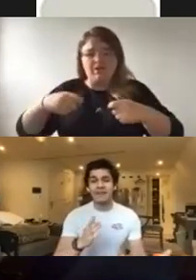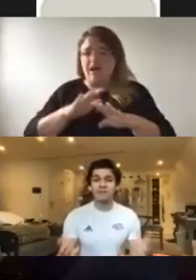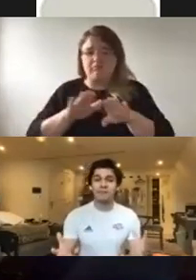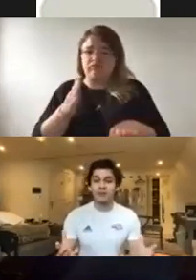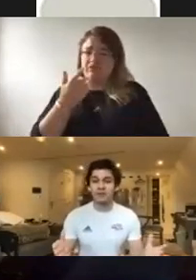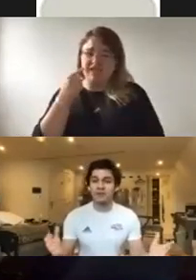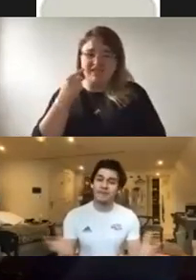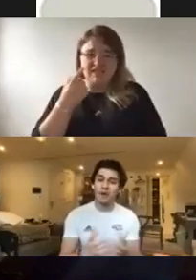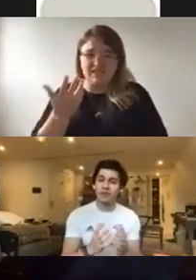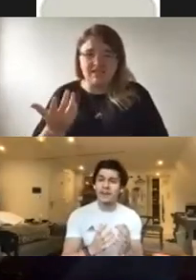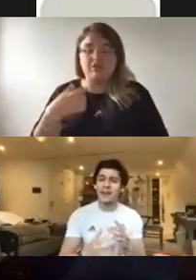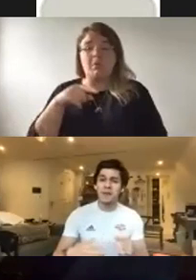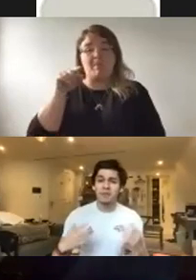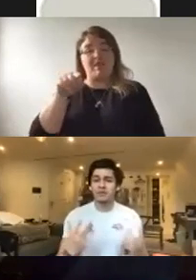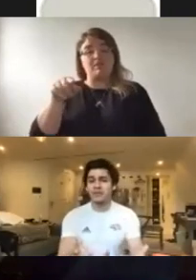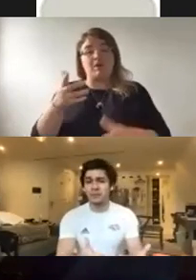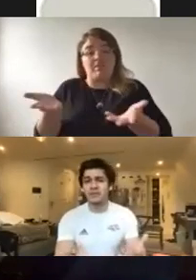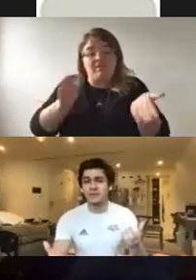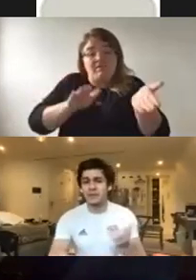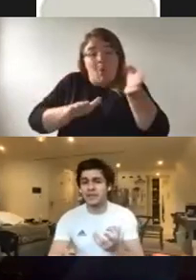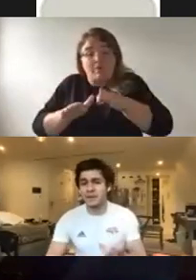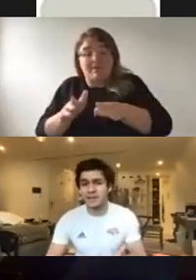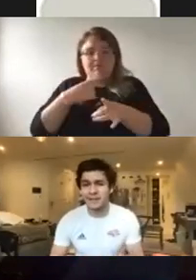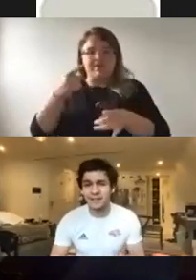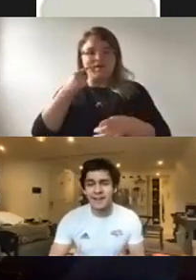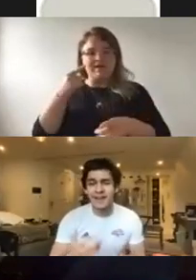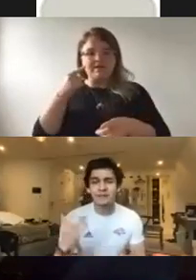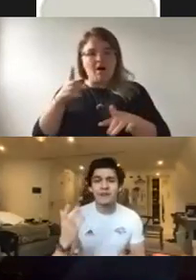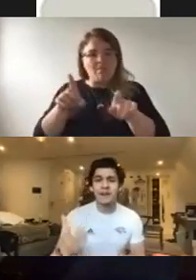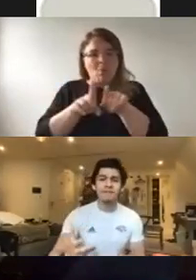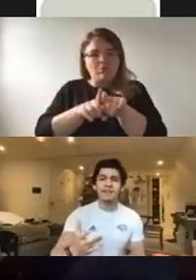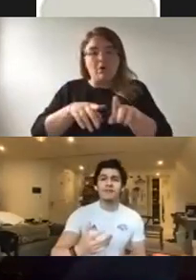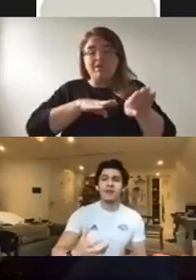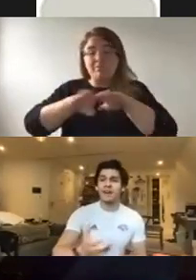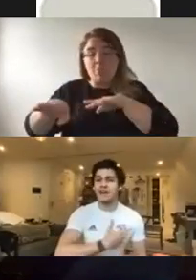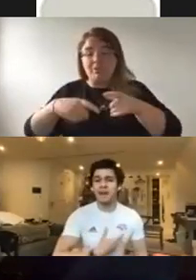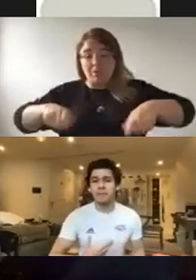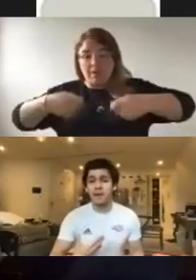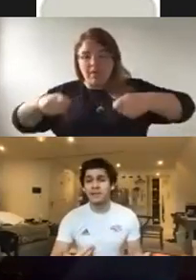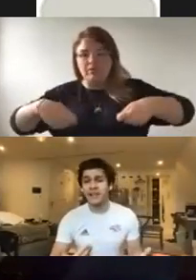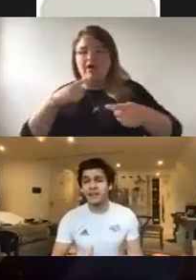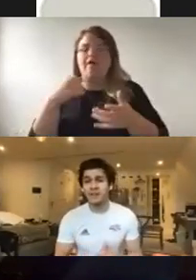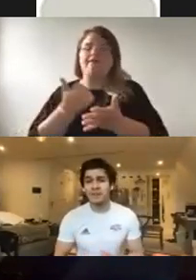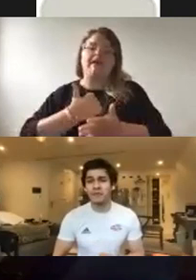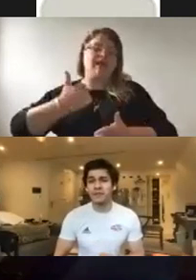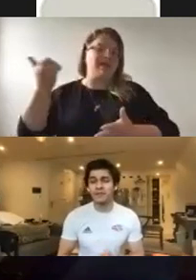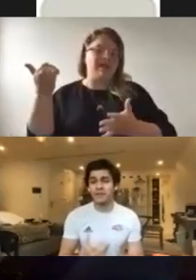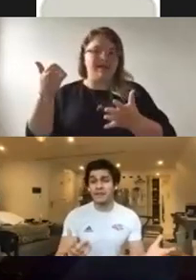best of both worlds with a folding but also a sporting wheelchair which I think is really, really cool. I know my wheelchair at the moment for